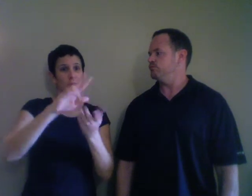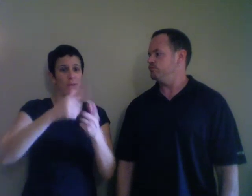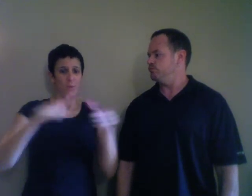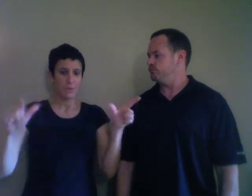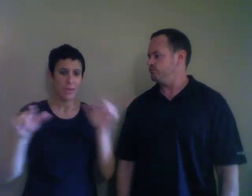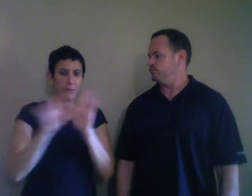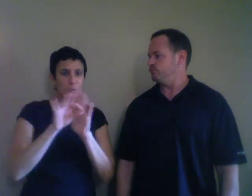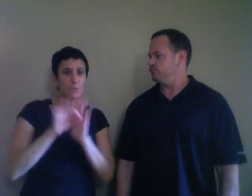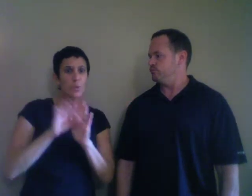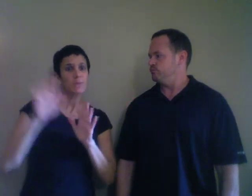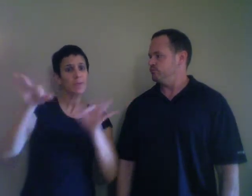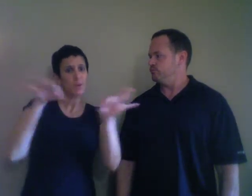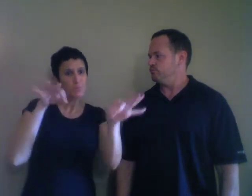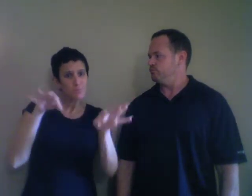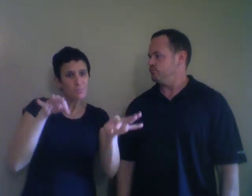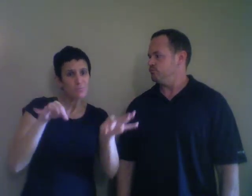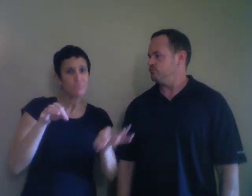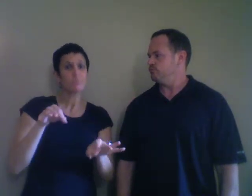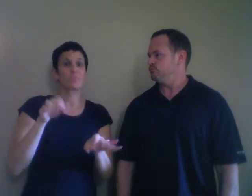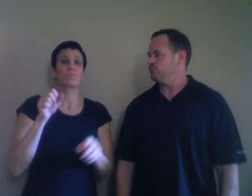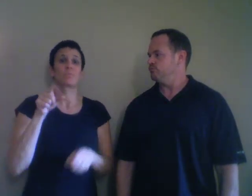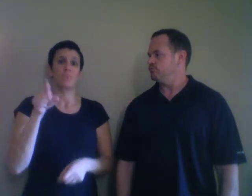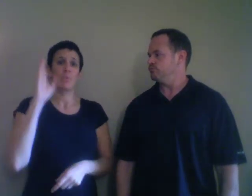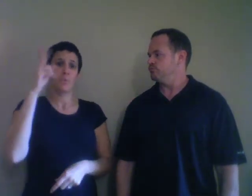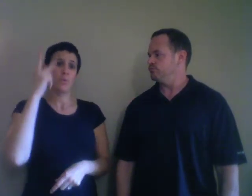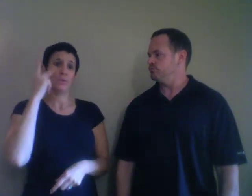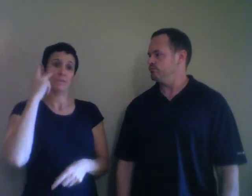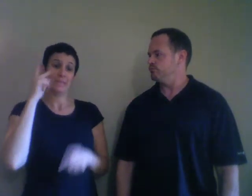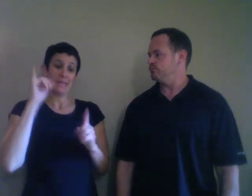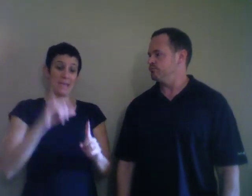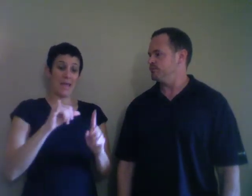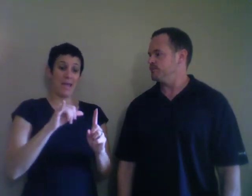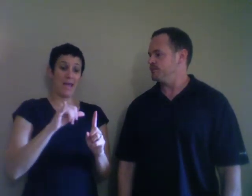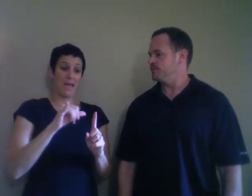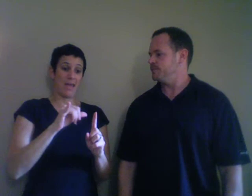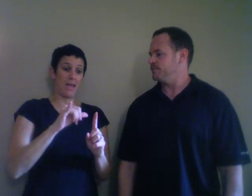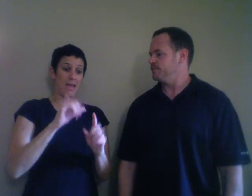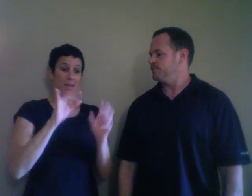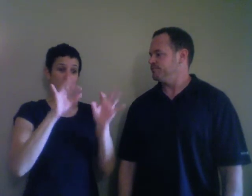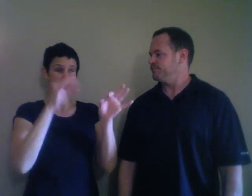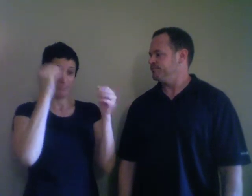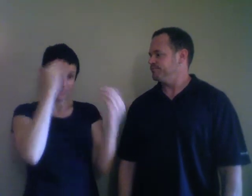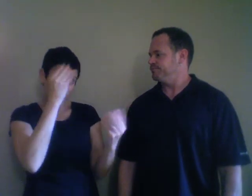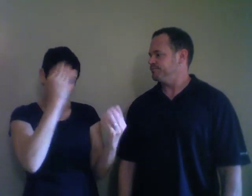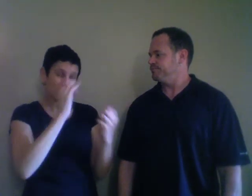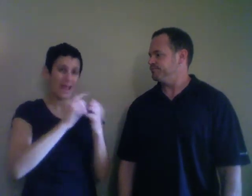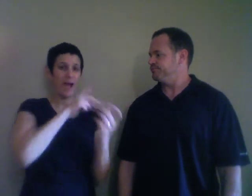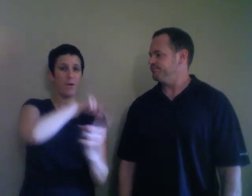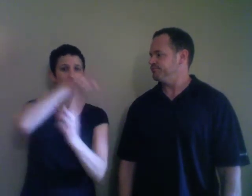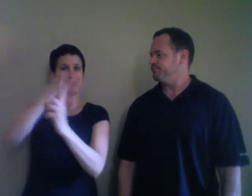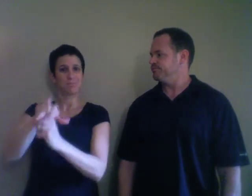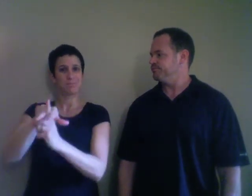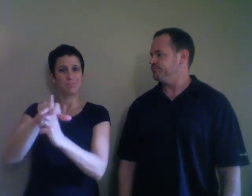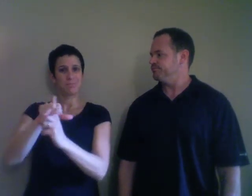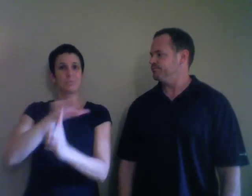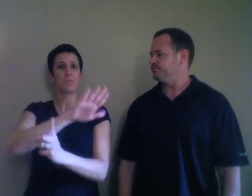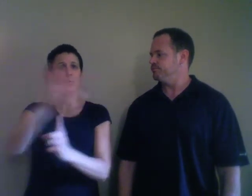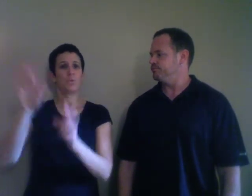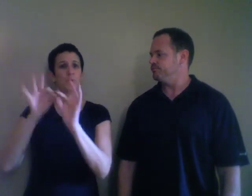and analyze how vocabulary and language choices can impact interpreters